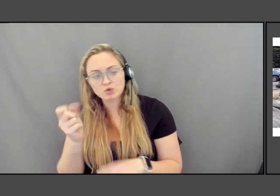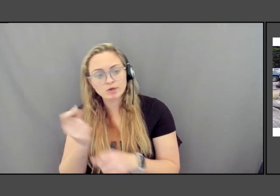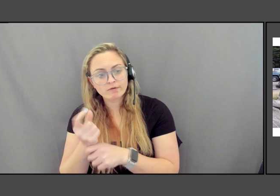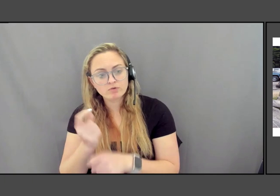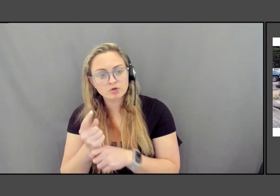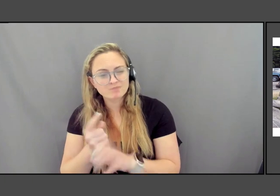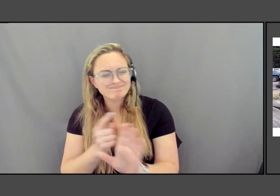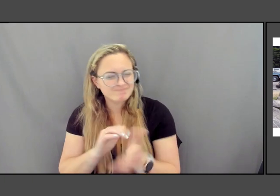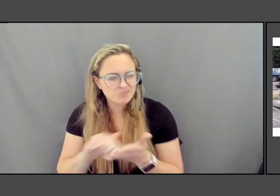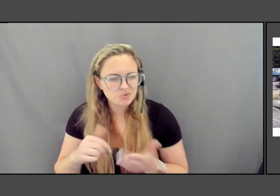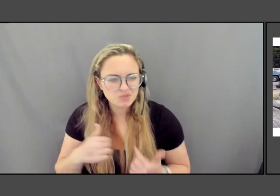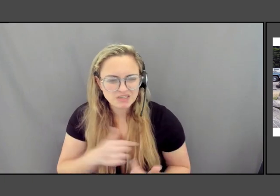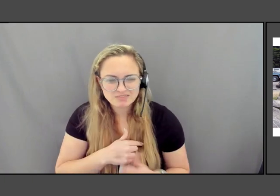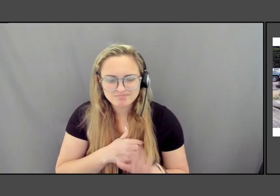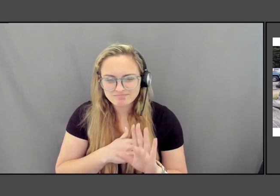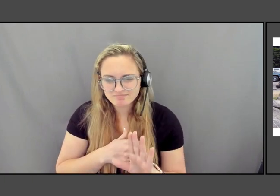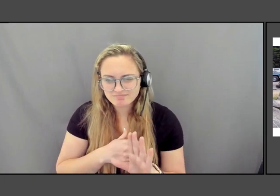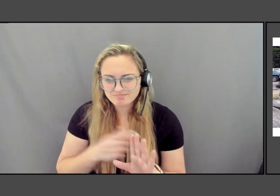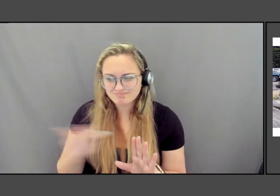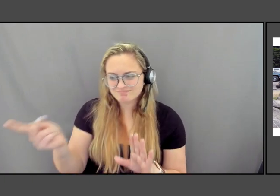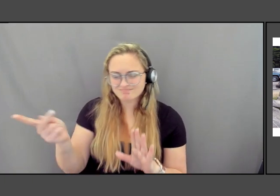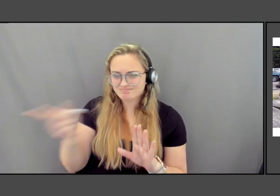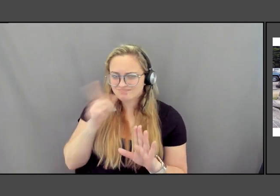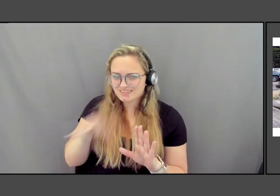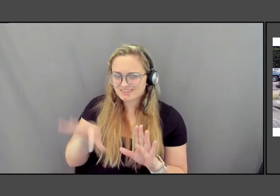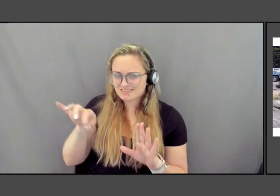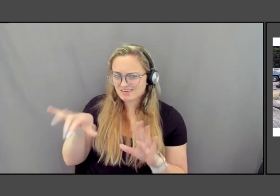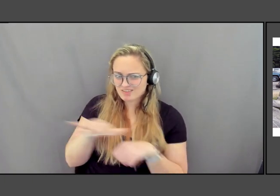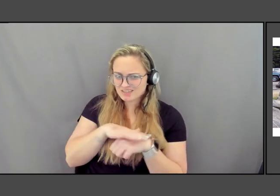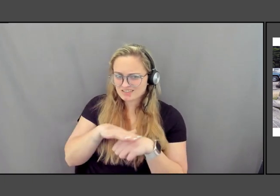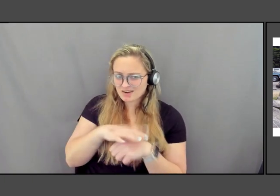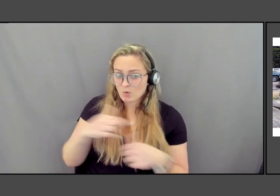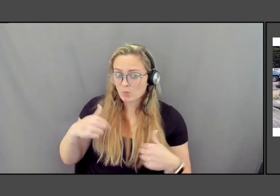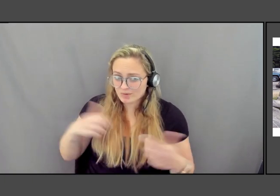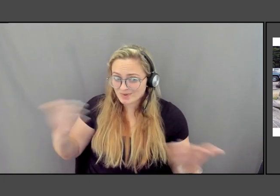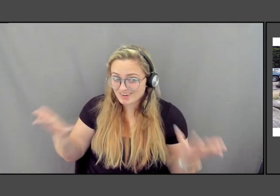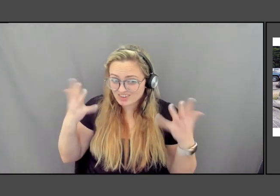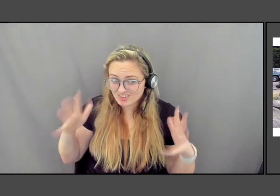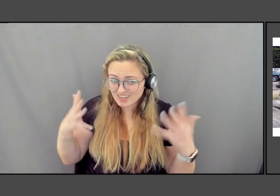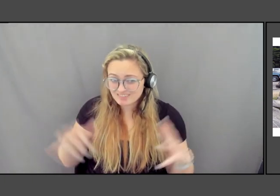Lewis and Clark didn't discover this land. We were here. And that's why they had come to me.